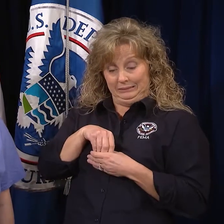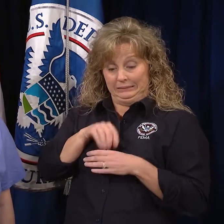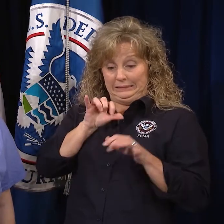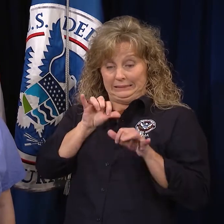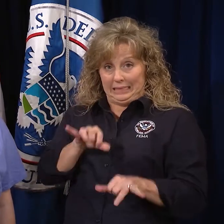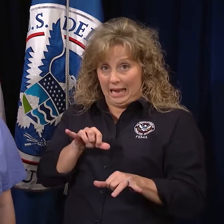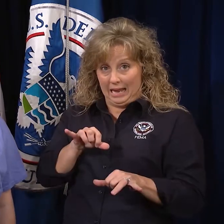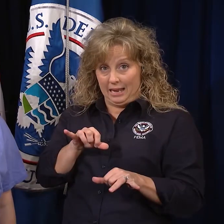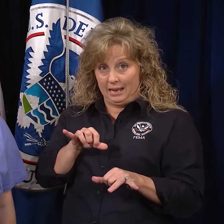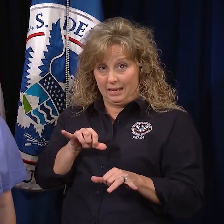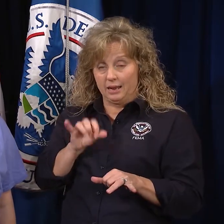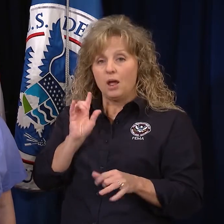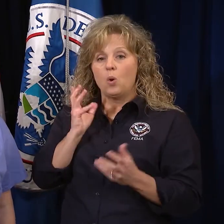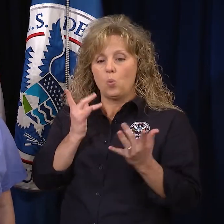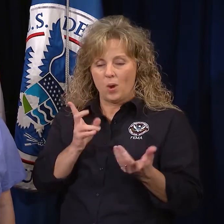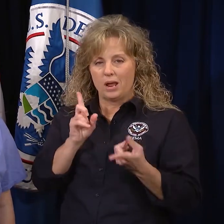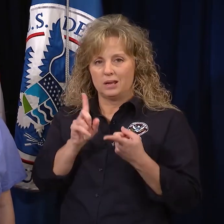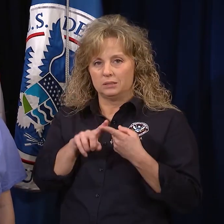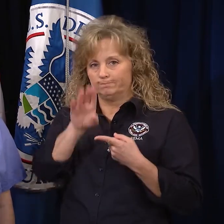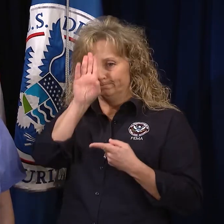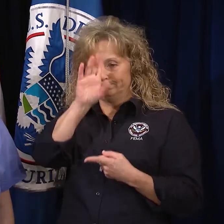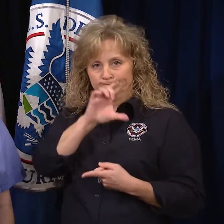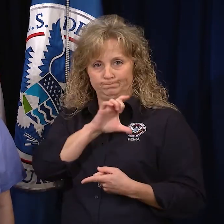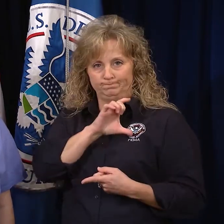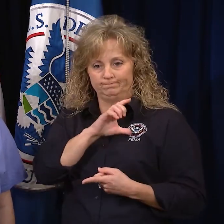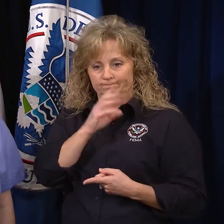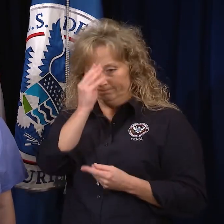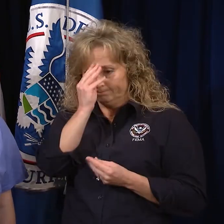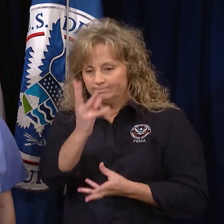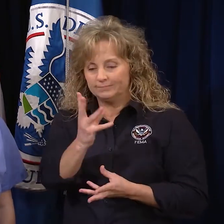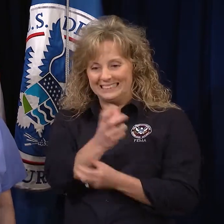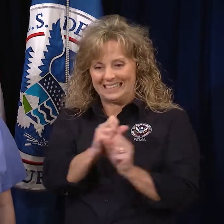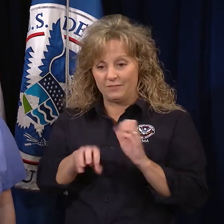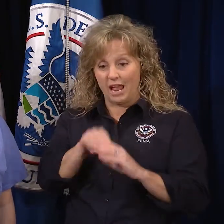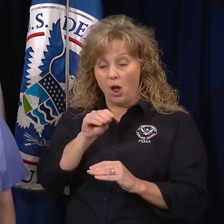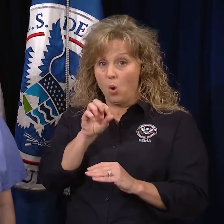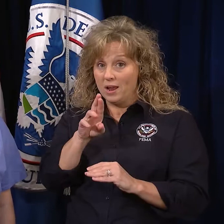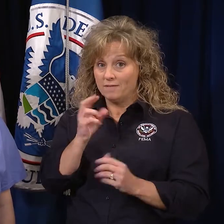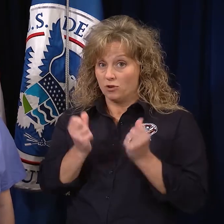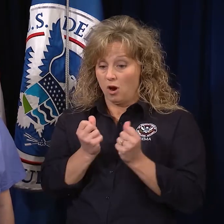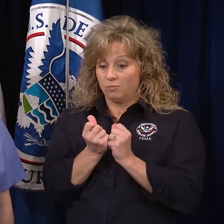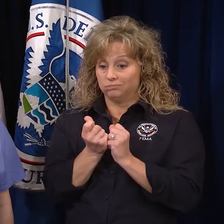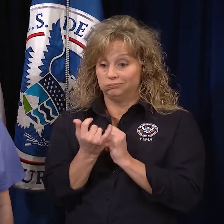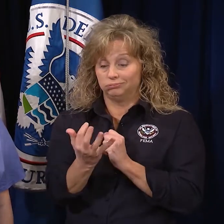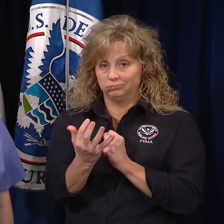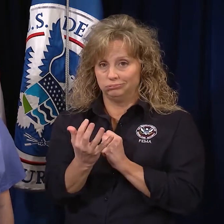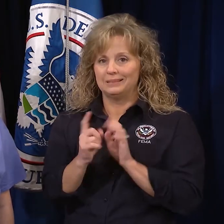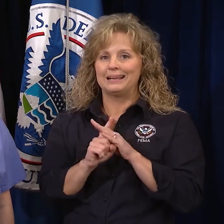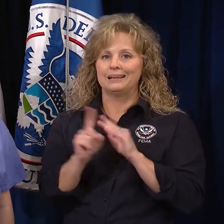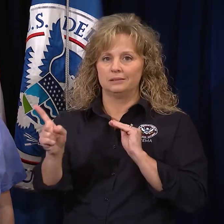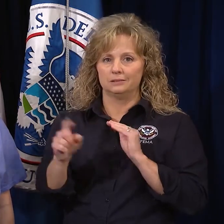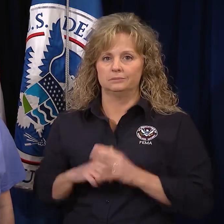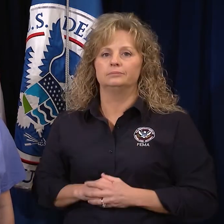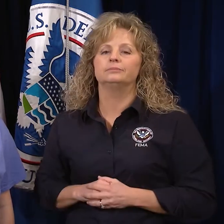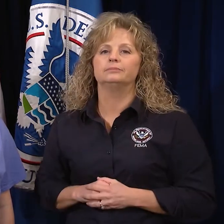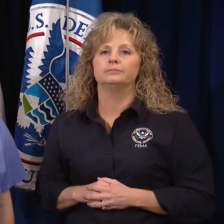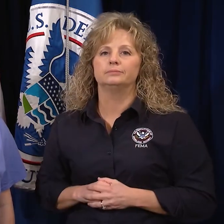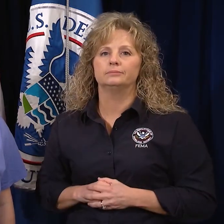stay in your car until first responders tell you it’s safe to get out or if your car starts to catch fire.